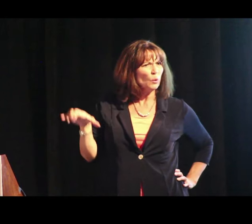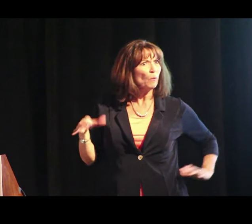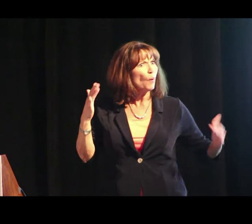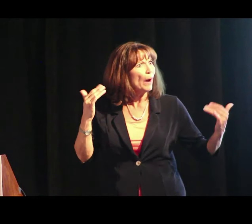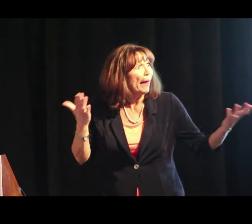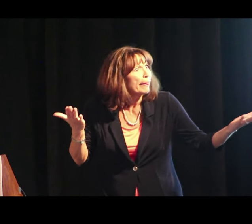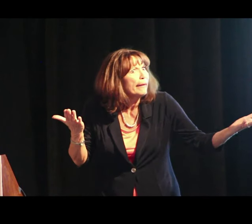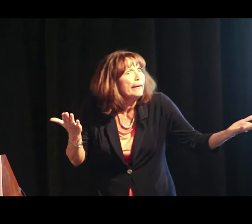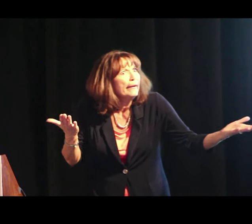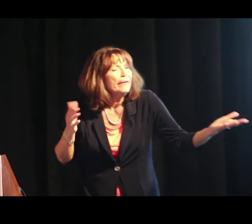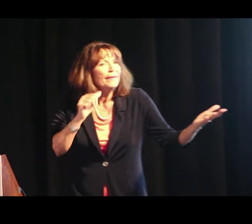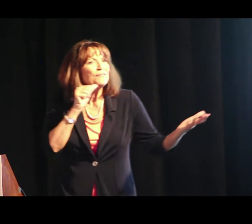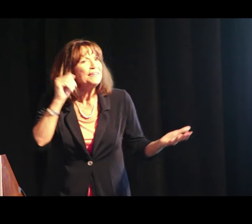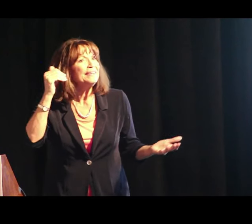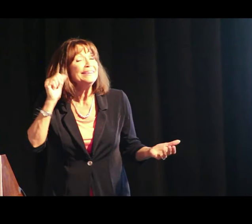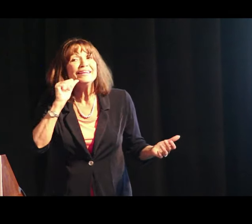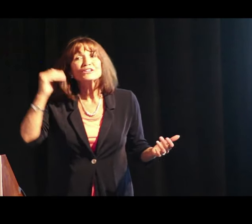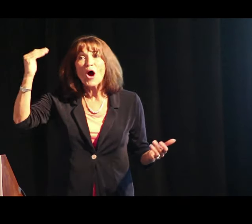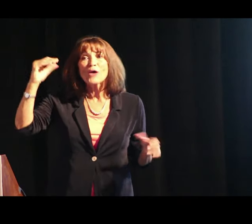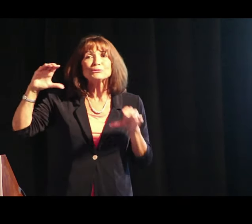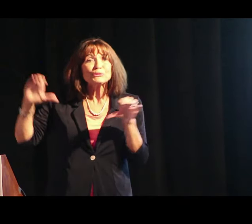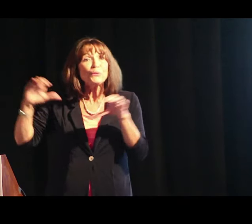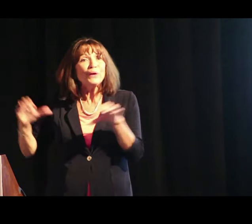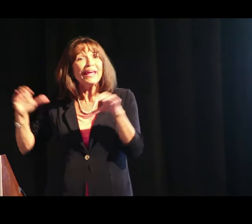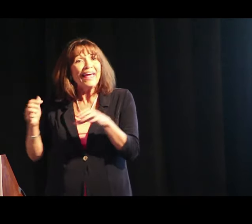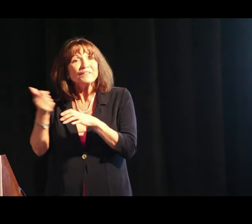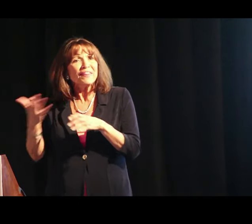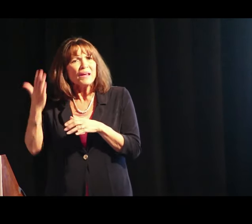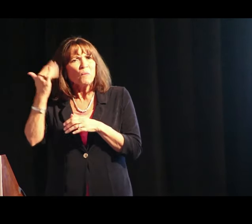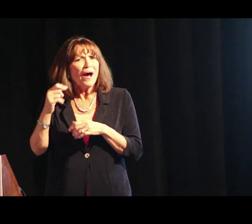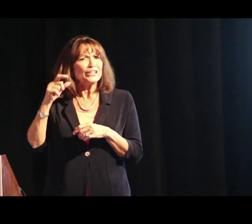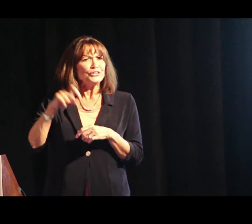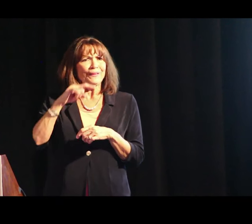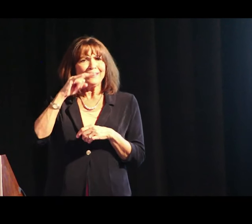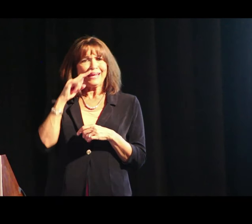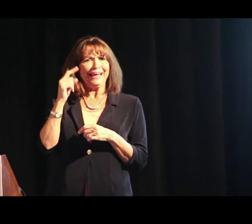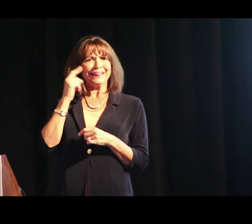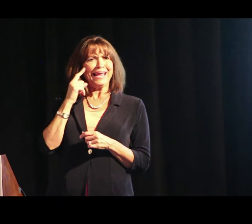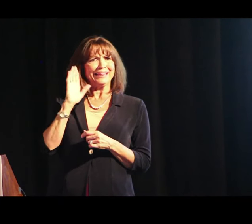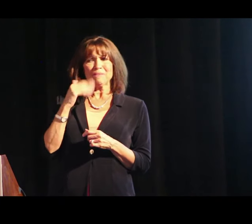and then you wonder why isn't the kid working hard? Well, the kid wasn't involved. The adults are doing everything for them.